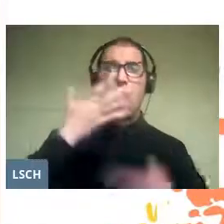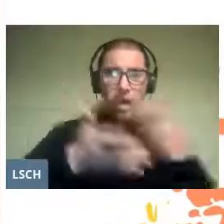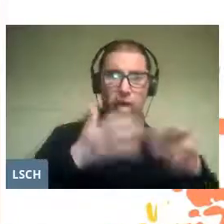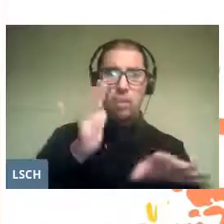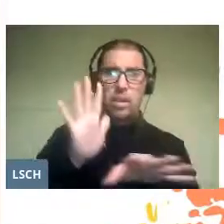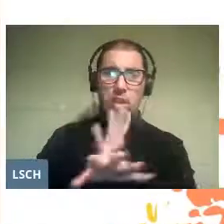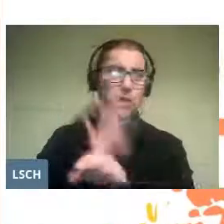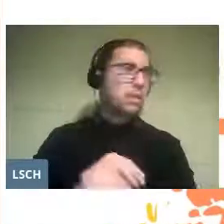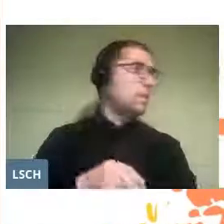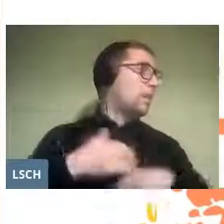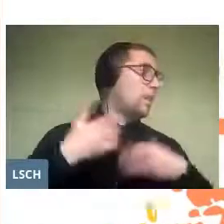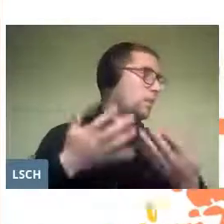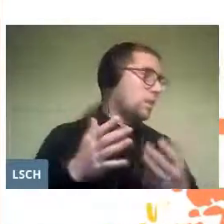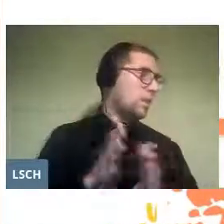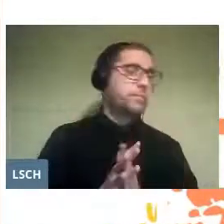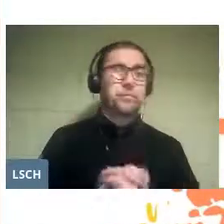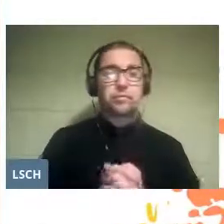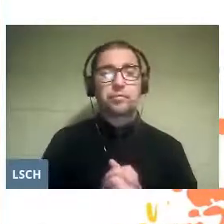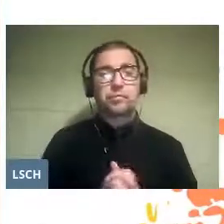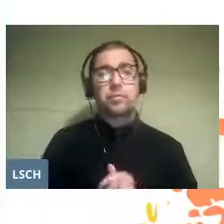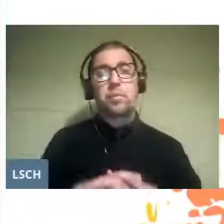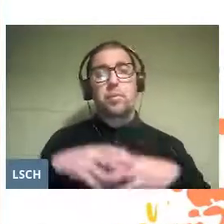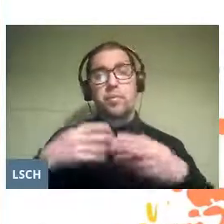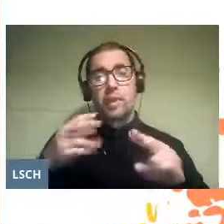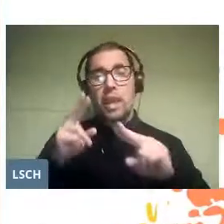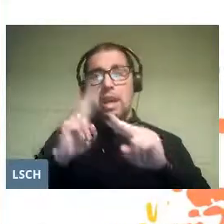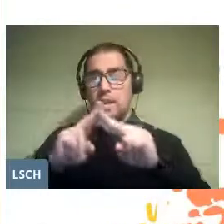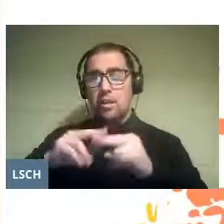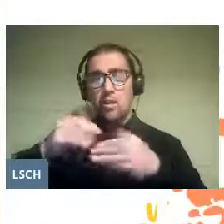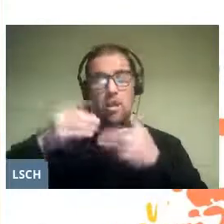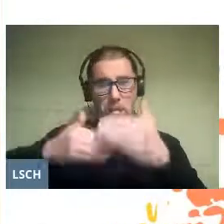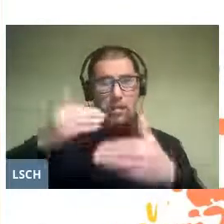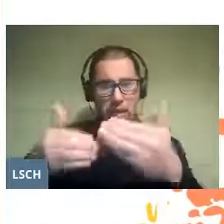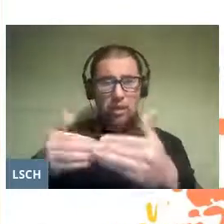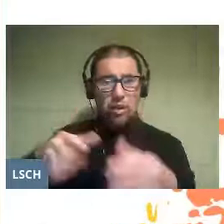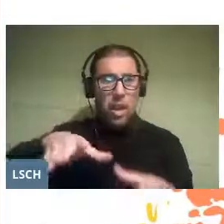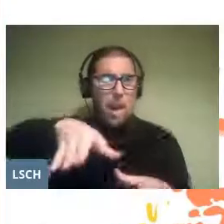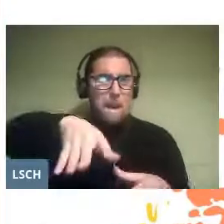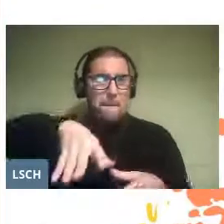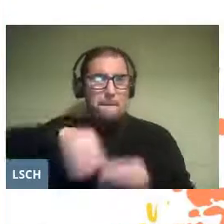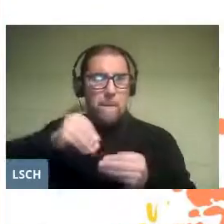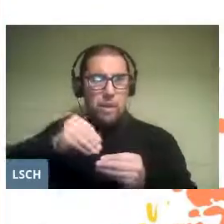that is, configuring a process of appropriation of the characters